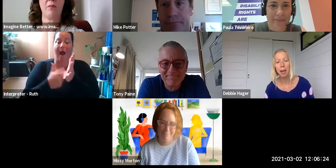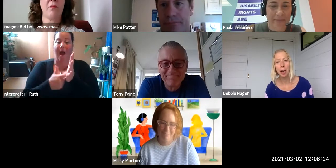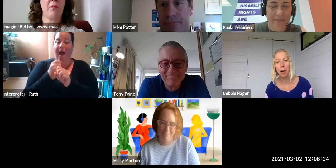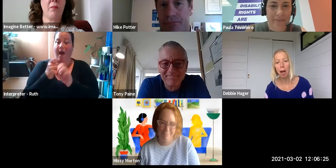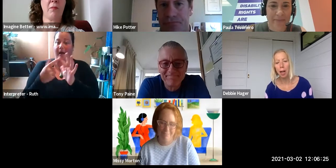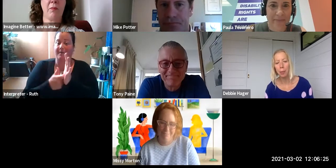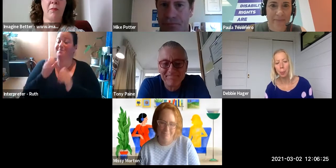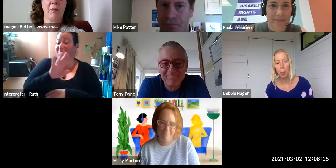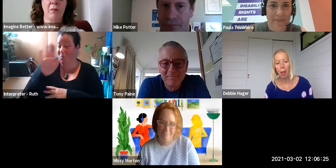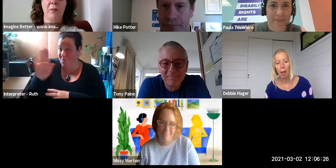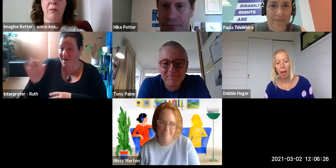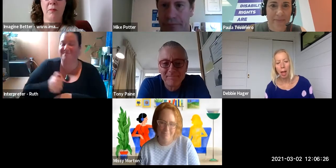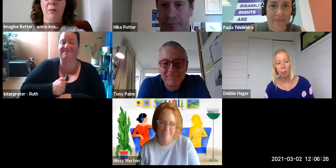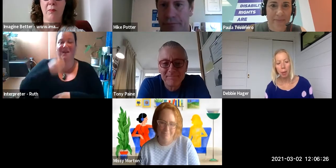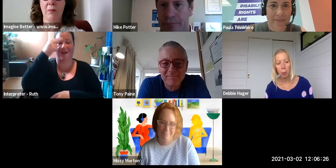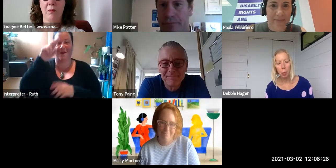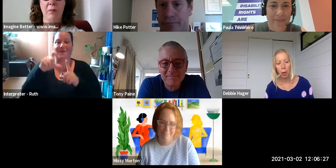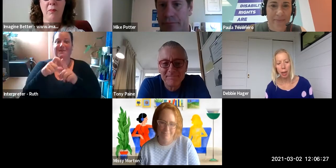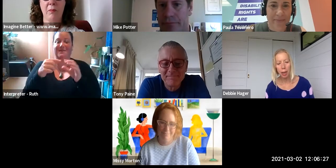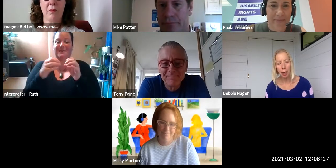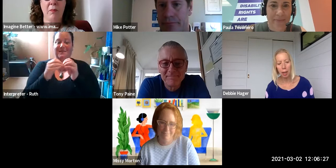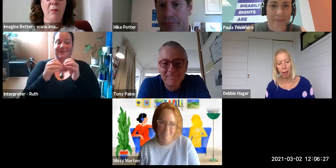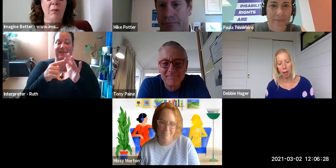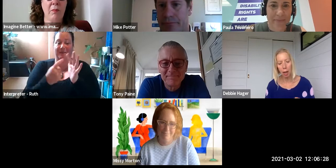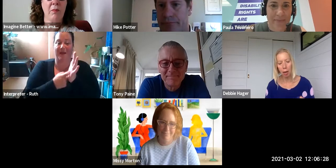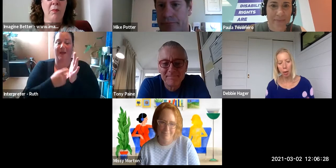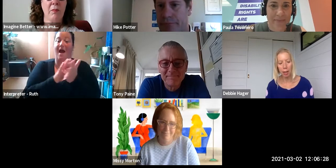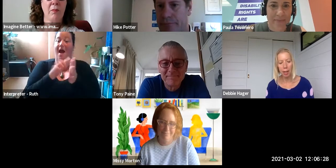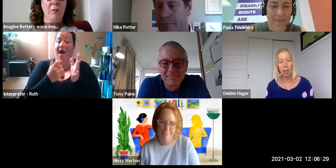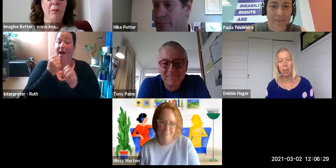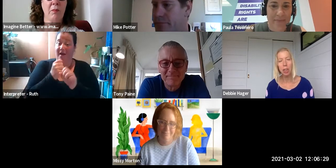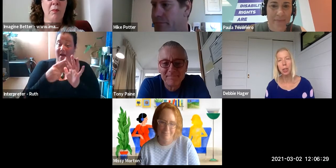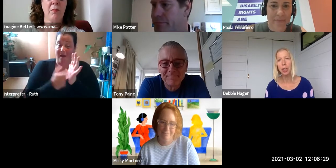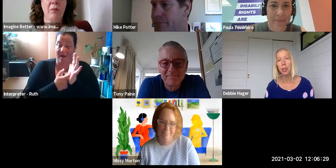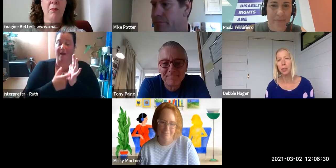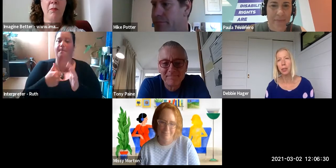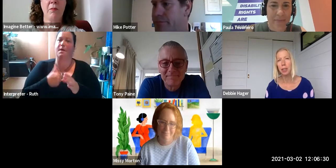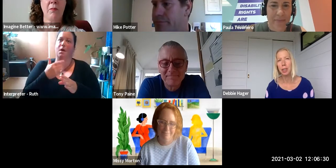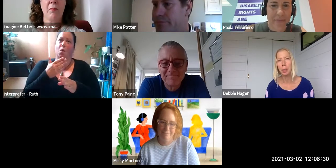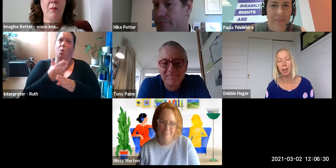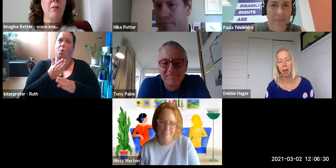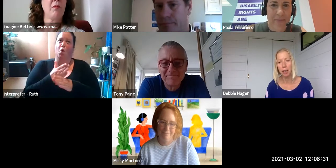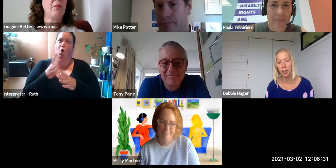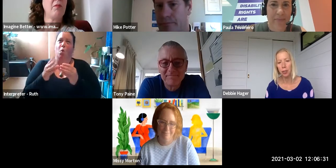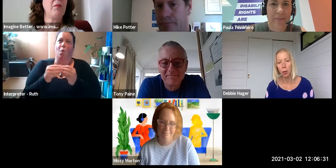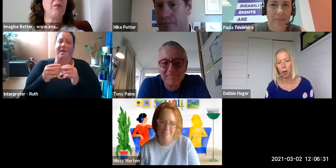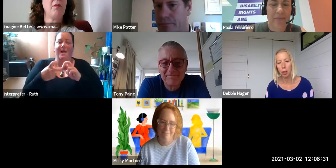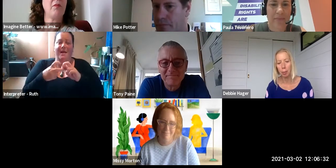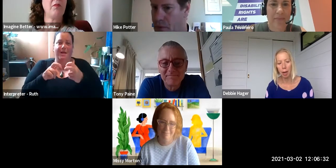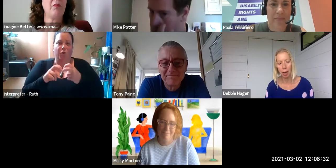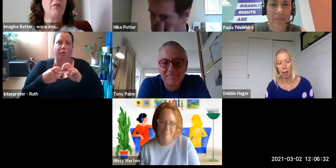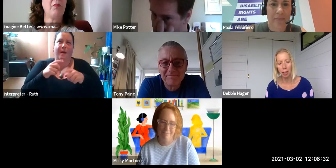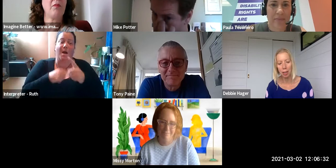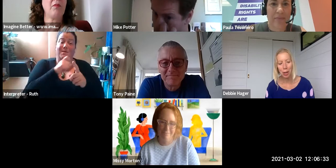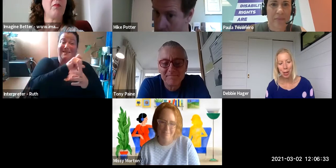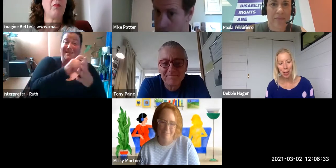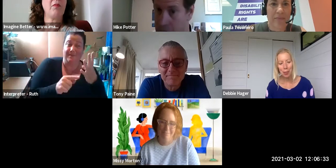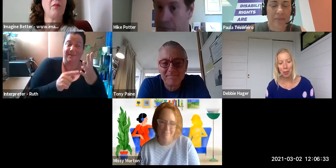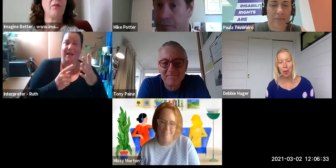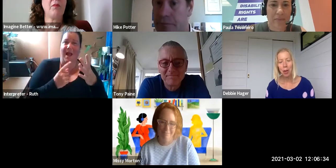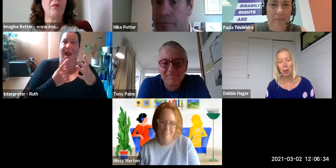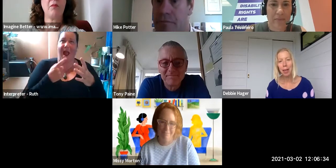I have been working around the issues of disability and violence for a long time now and am very